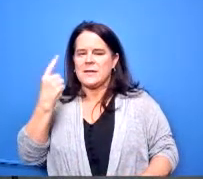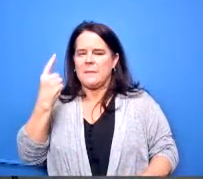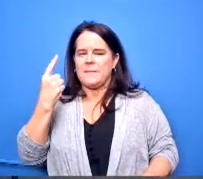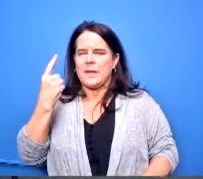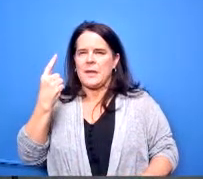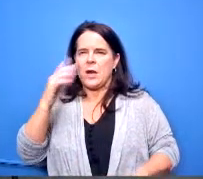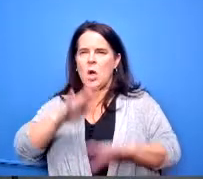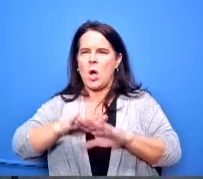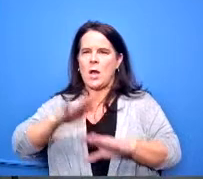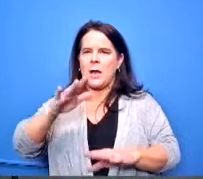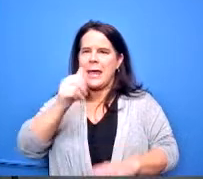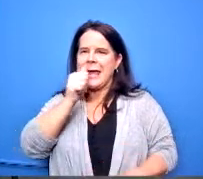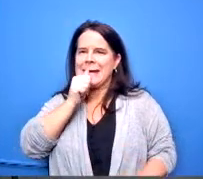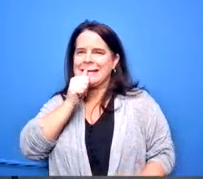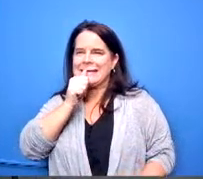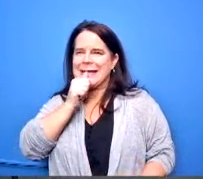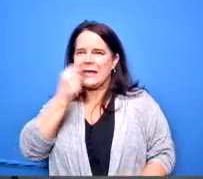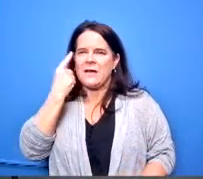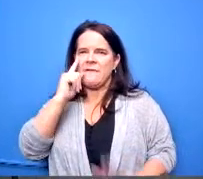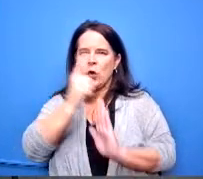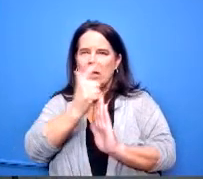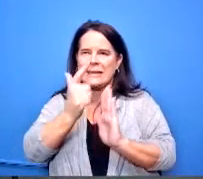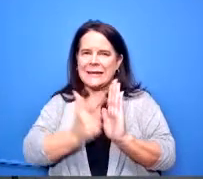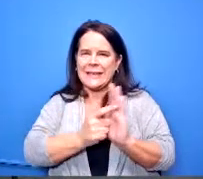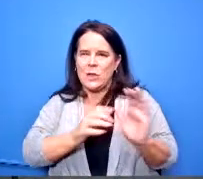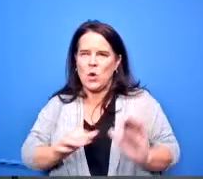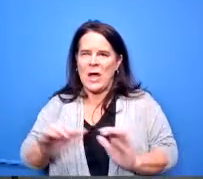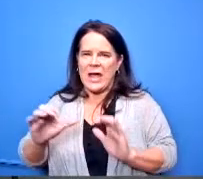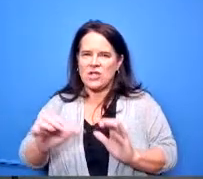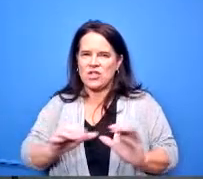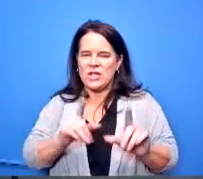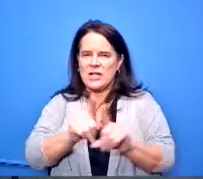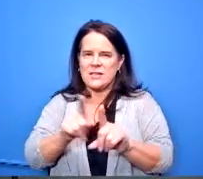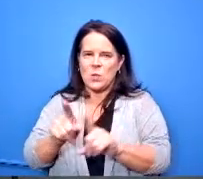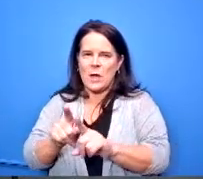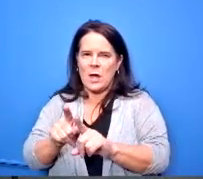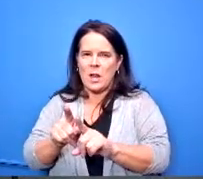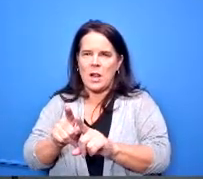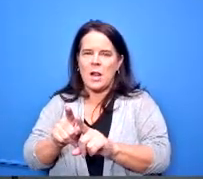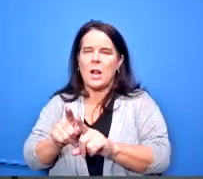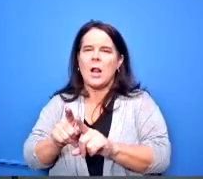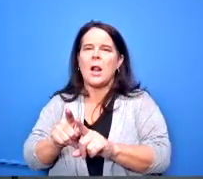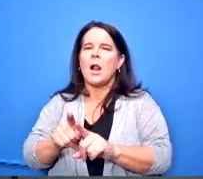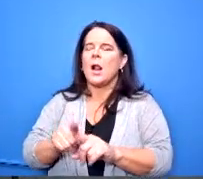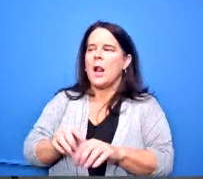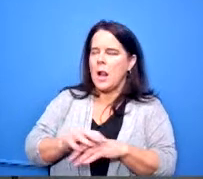um potential legal action as well did we want to yep it was the where they were they here